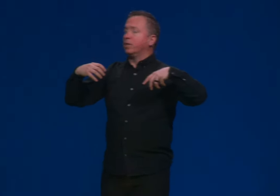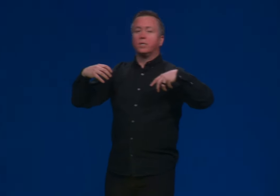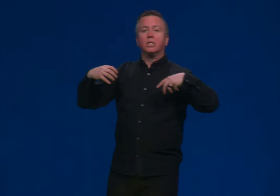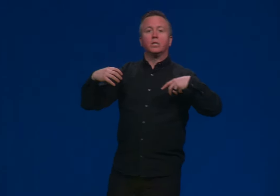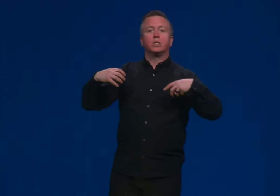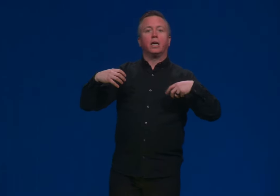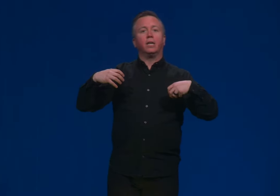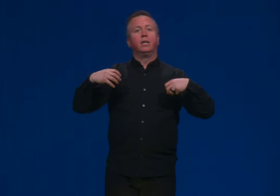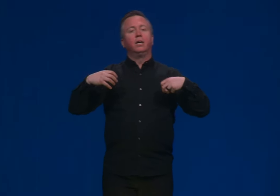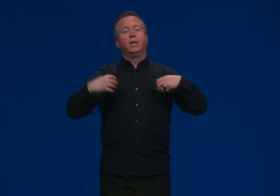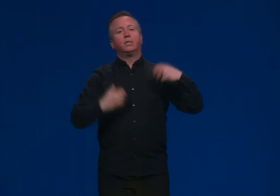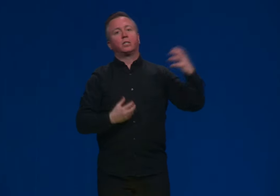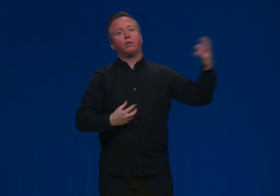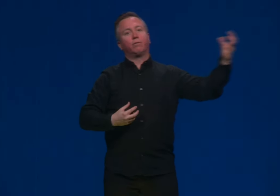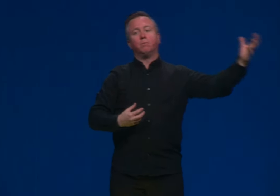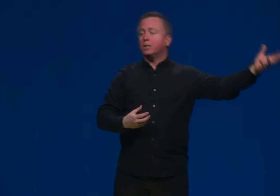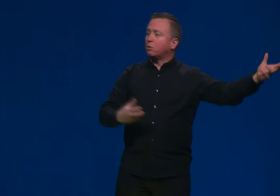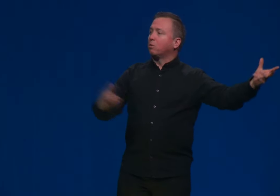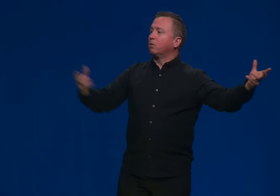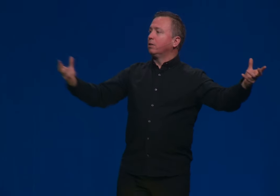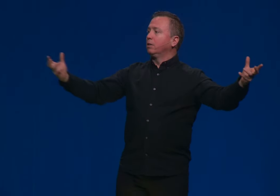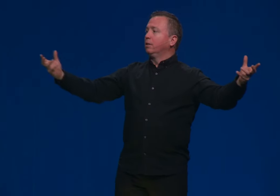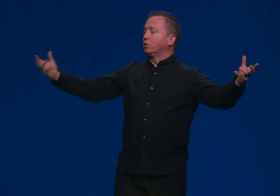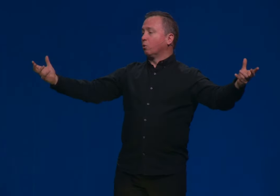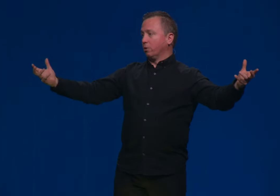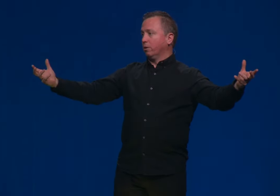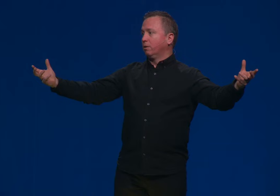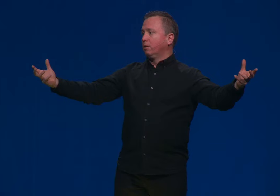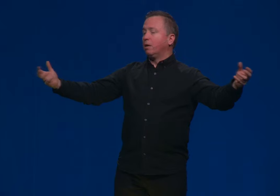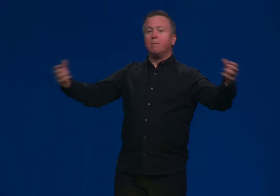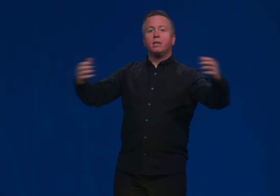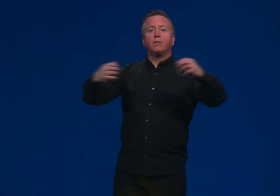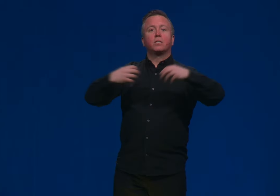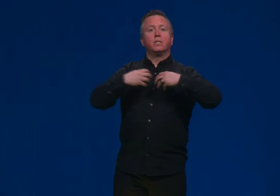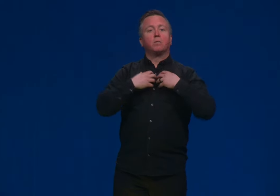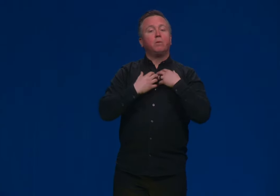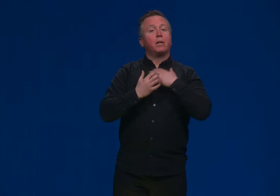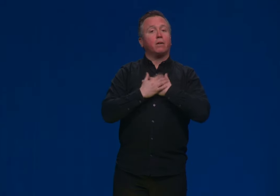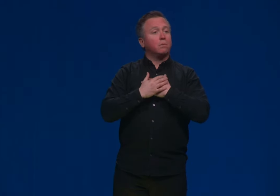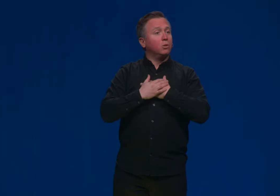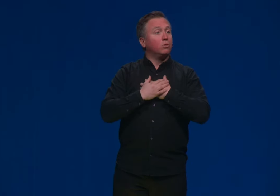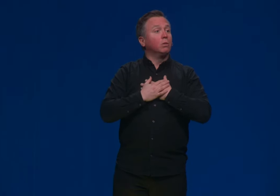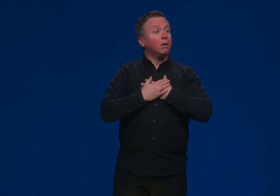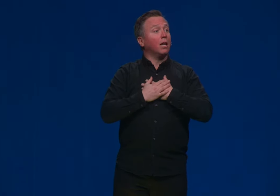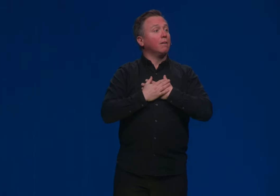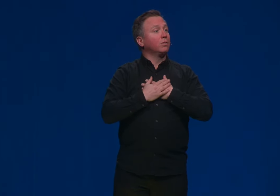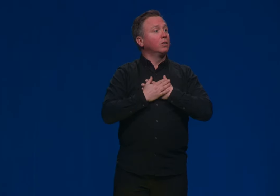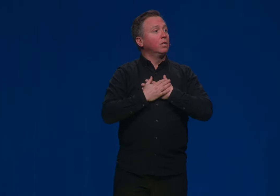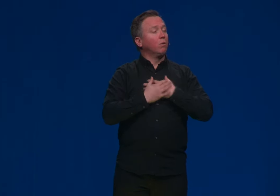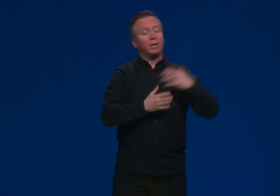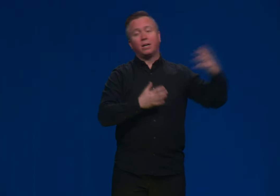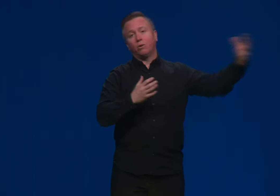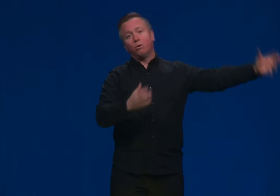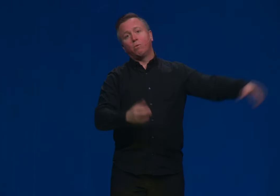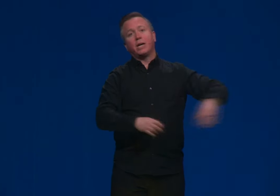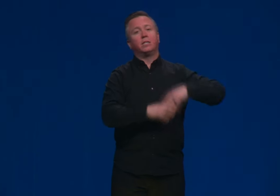Genesis is saying is to go from disorder to order. And many of us can speak. And that's been true in our lives, where we had our own way